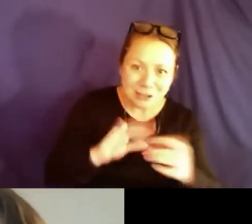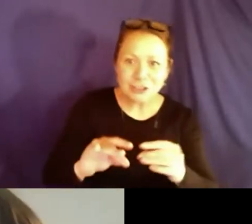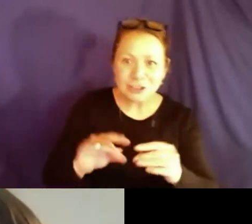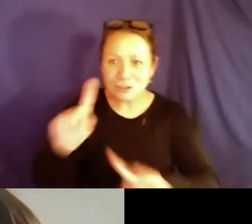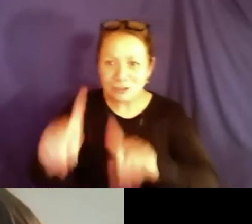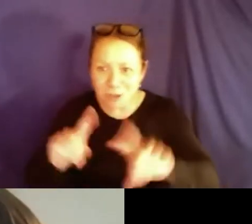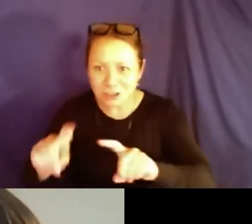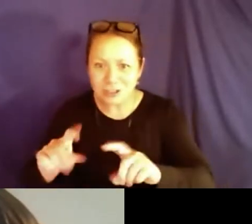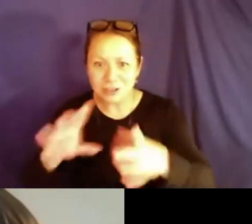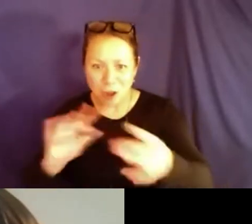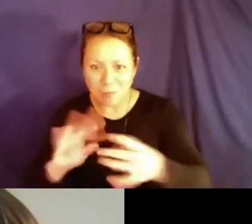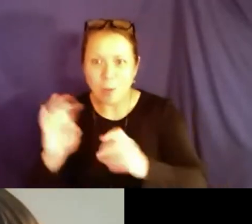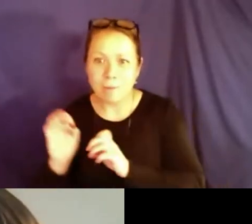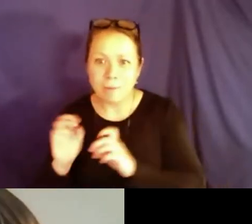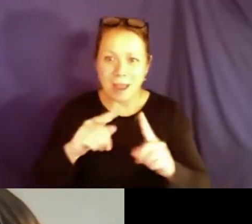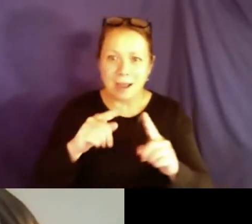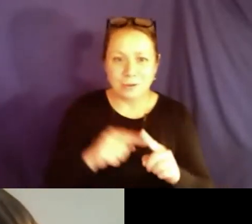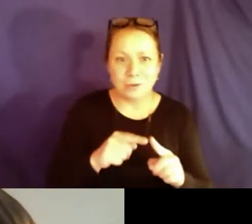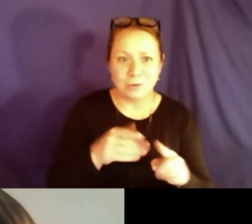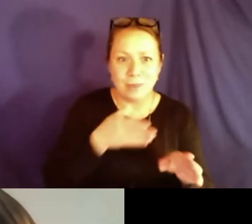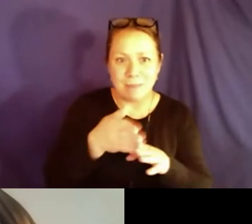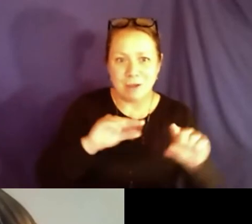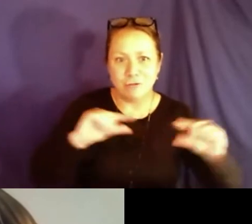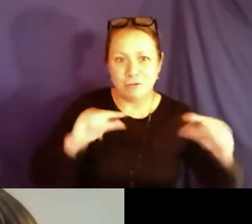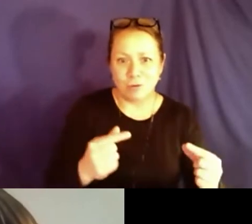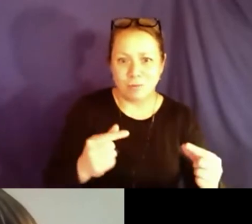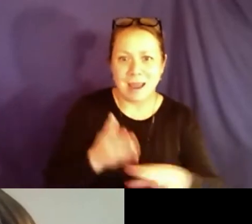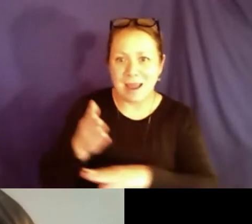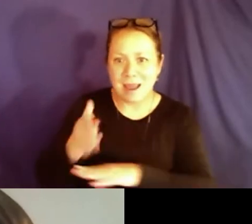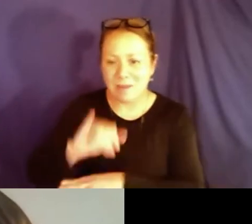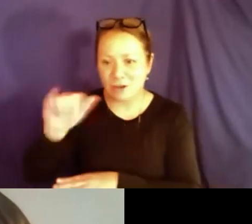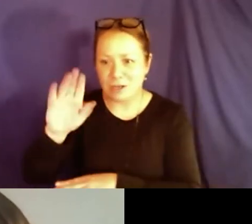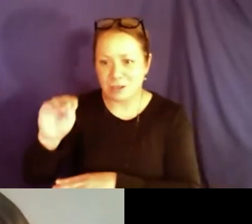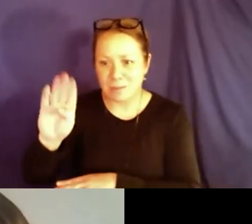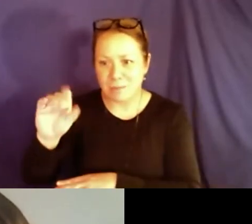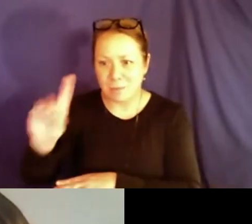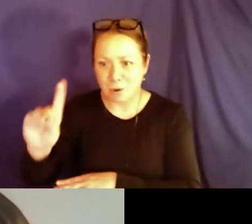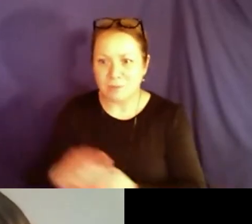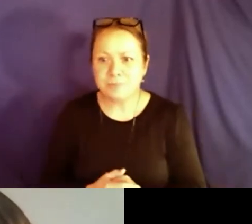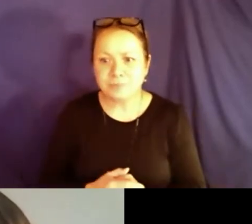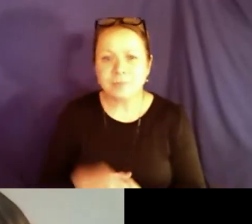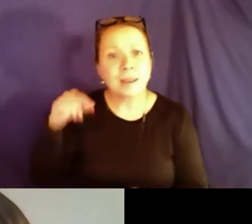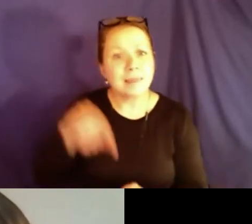play your role and by certain messages or comments or